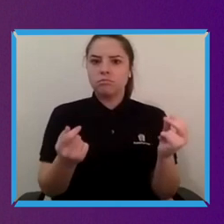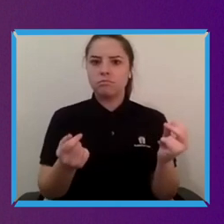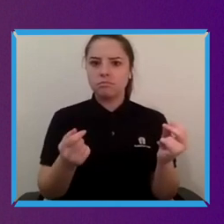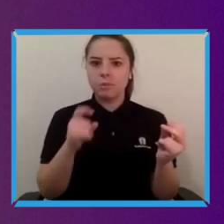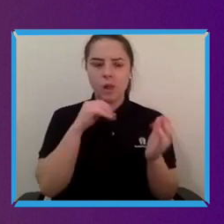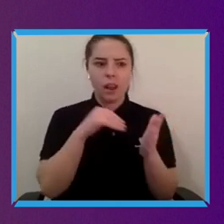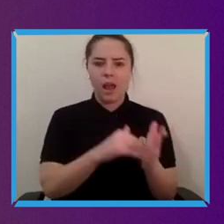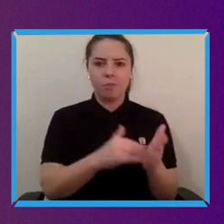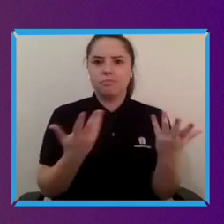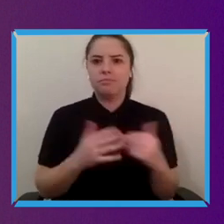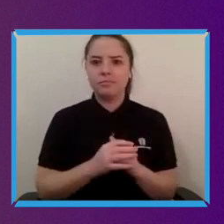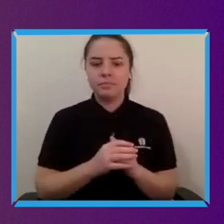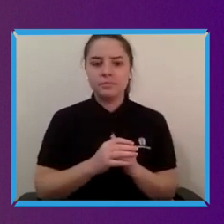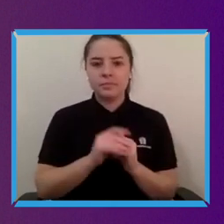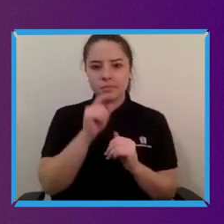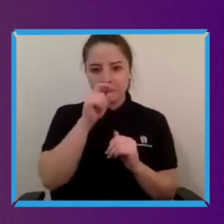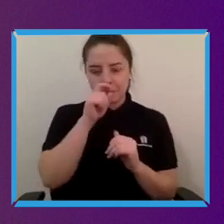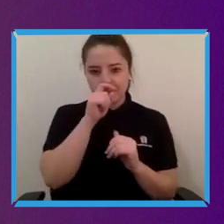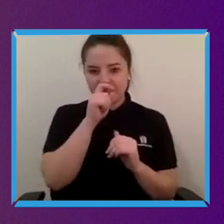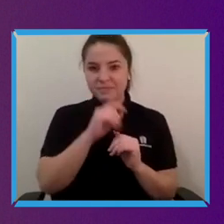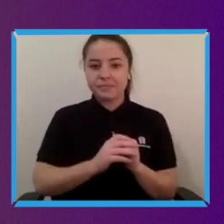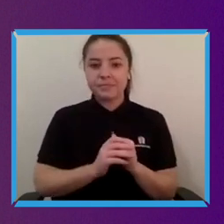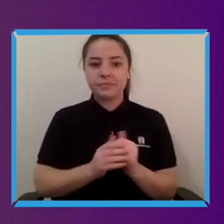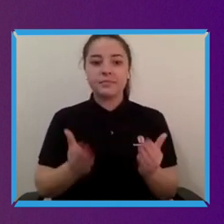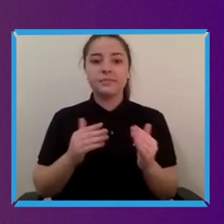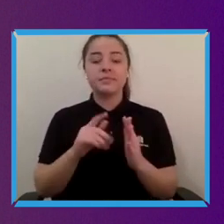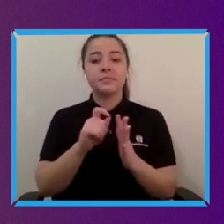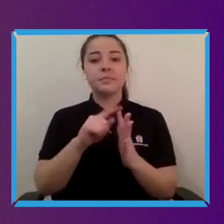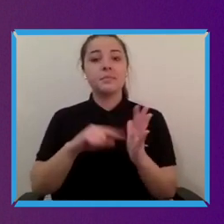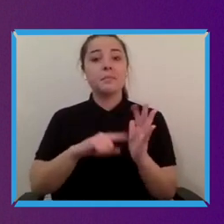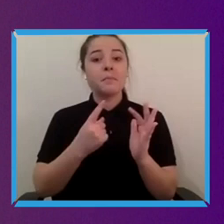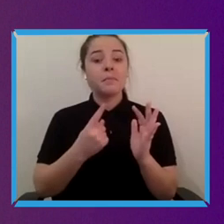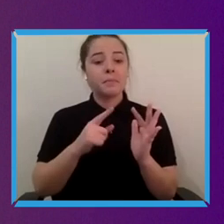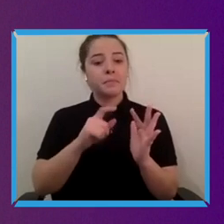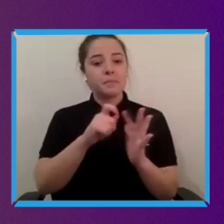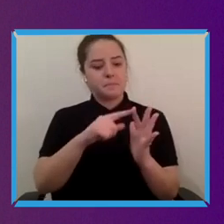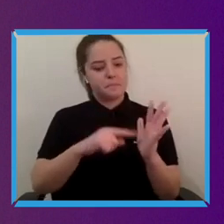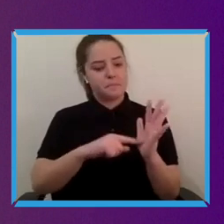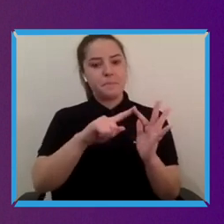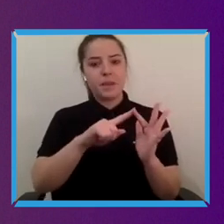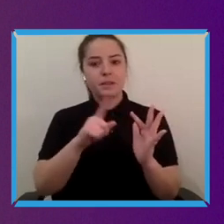Pete: It's brilliant and then Janice, COVID really has meant that